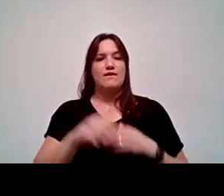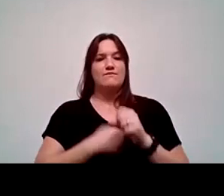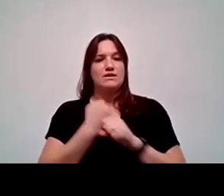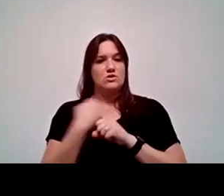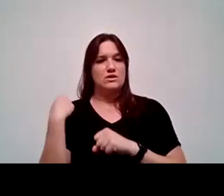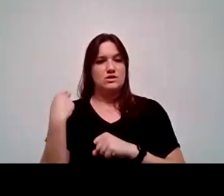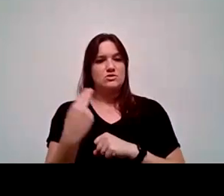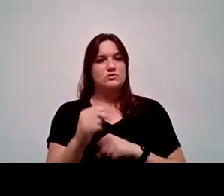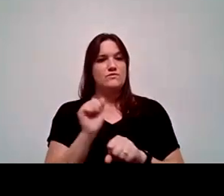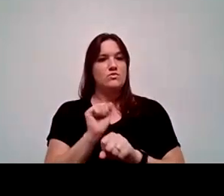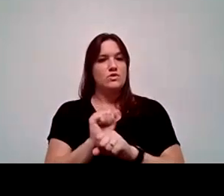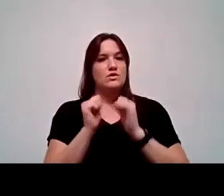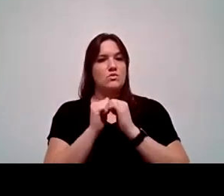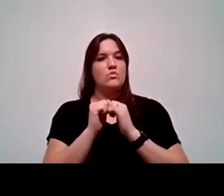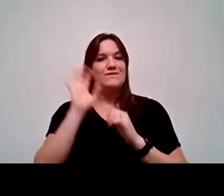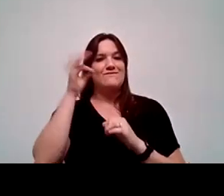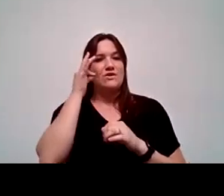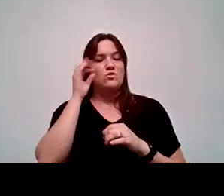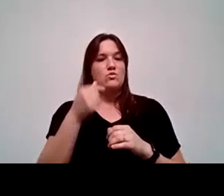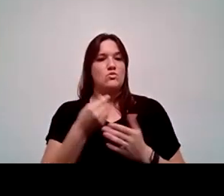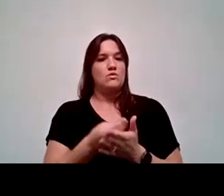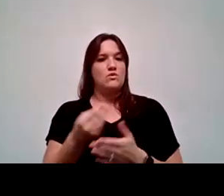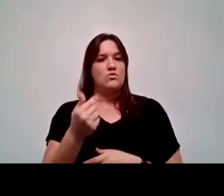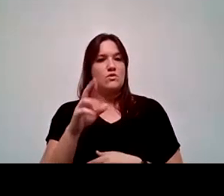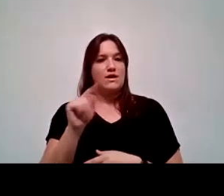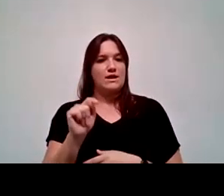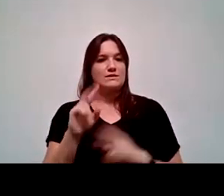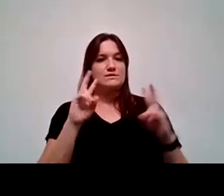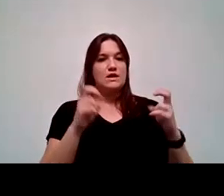of working with federal grants, specifically Title III TRIO grants